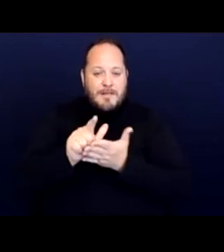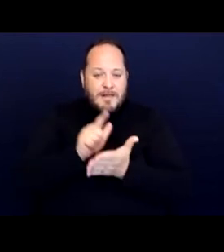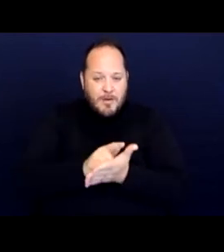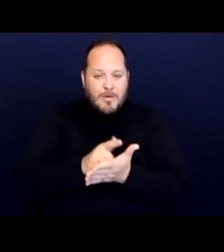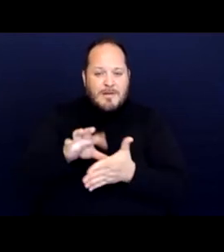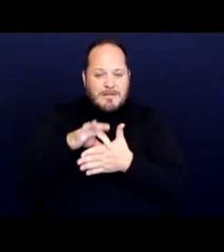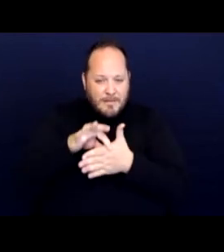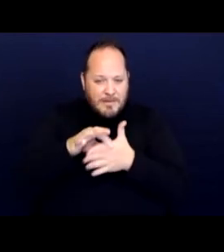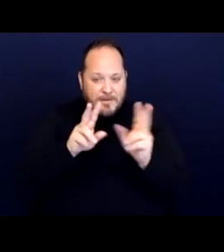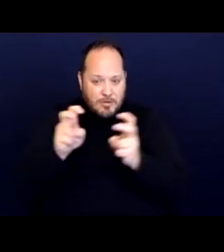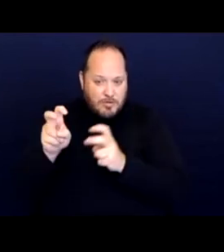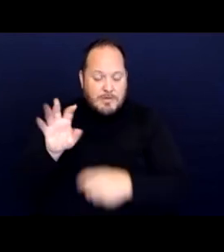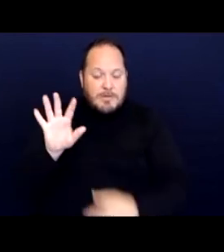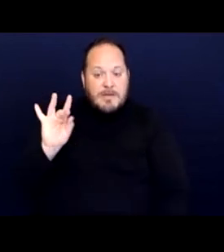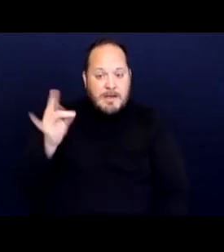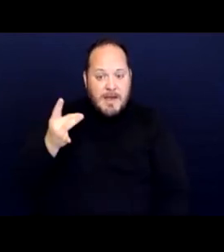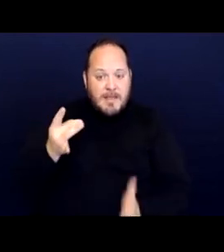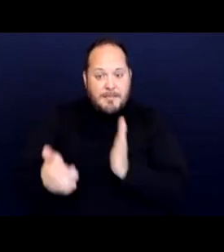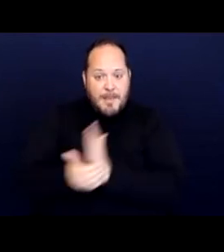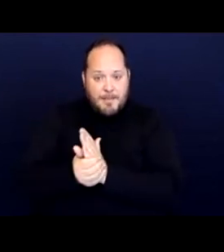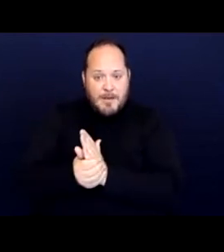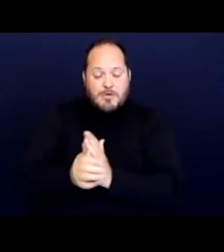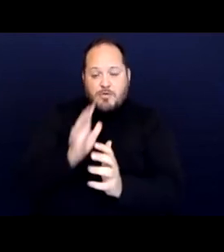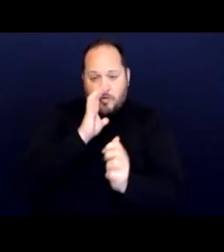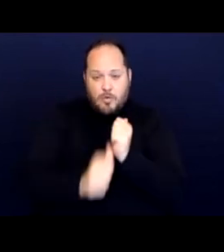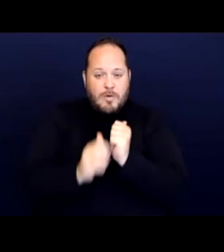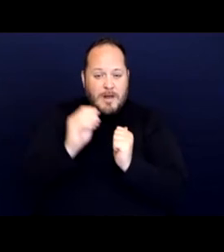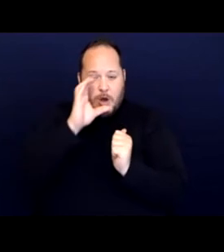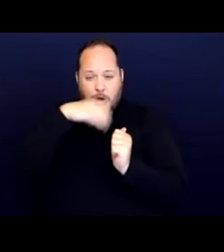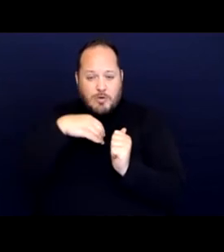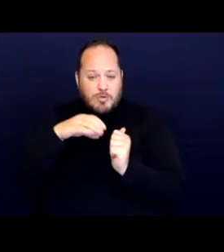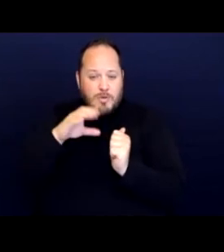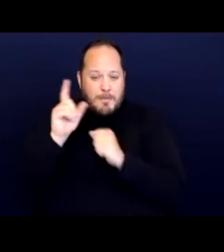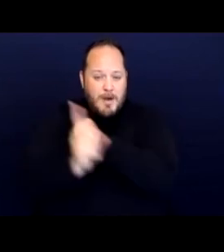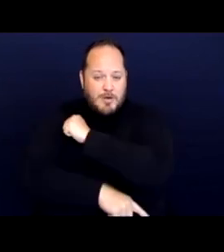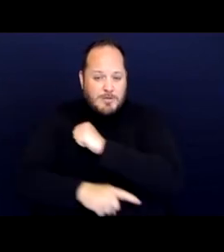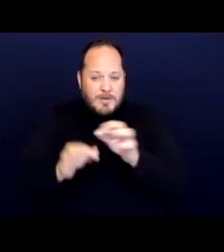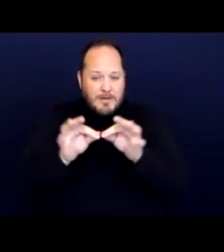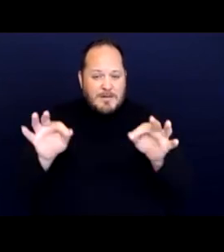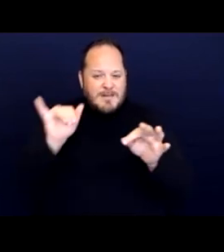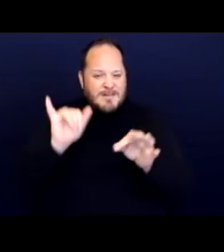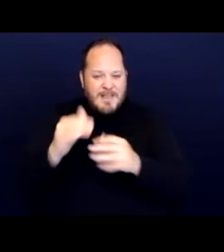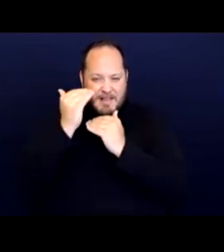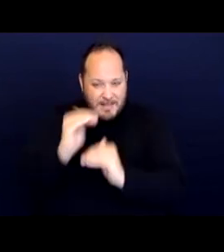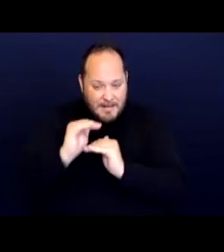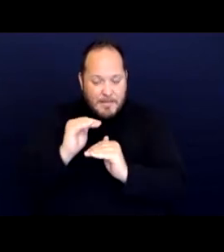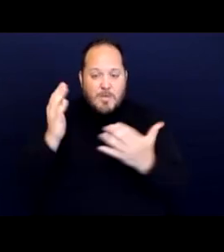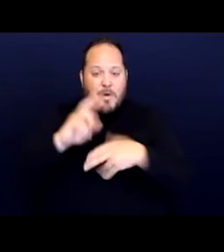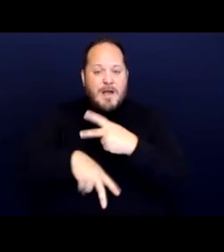the eighth amendment cruel and unusual punishment clause, substantively limits what kinds of behavior can be criminalized.